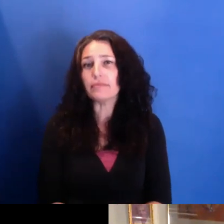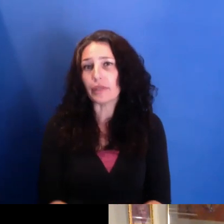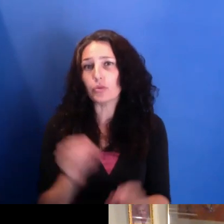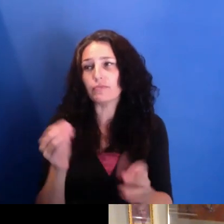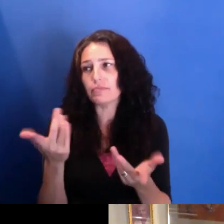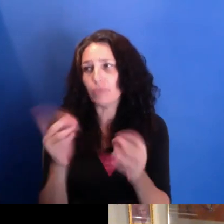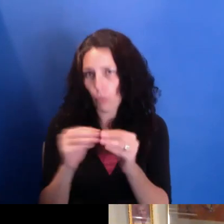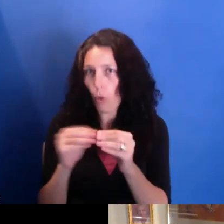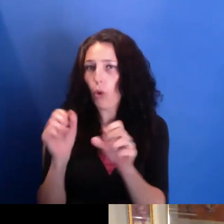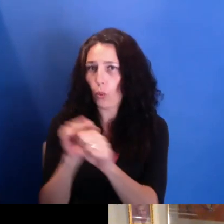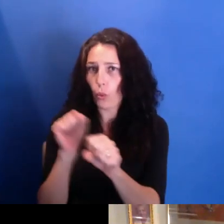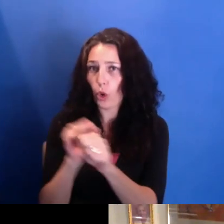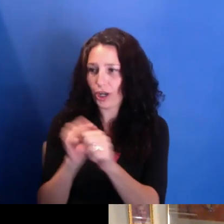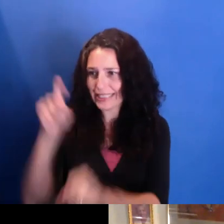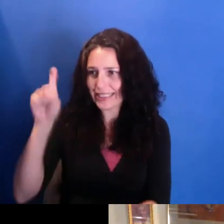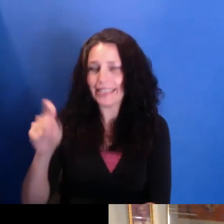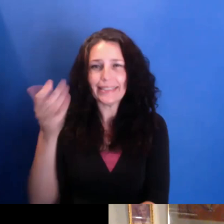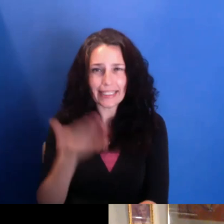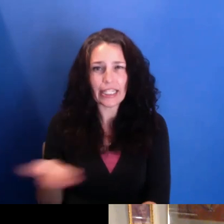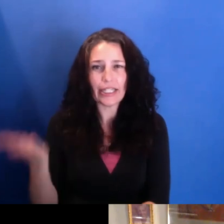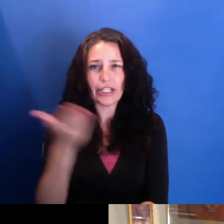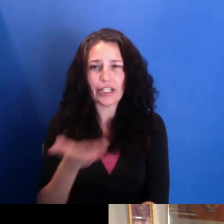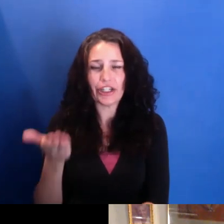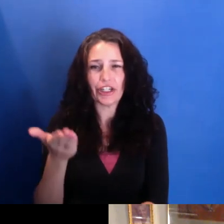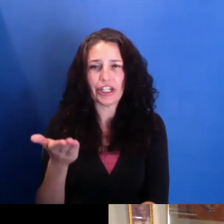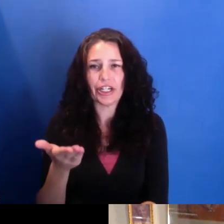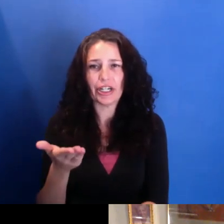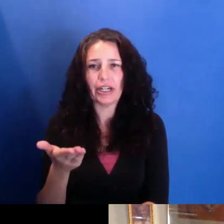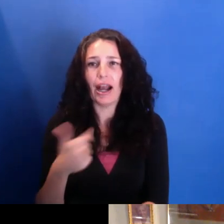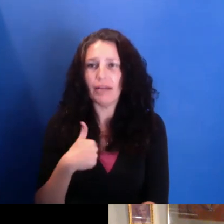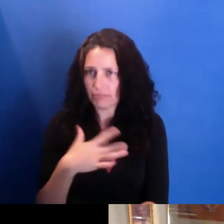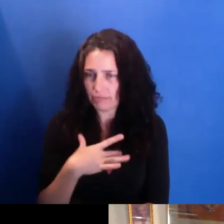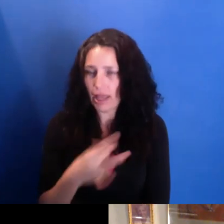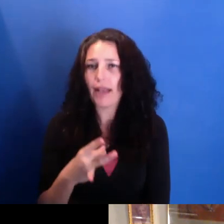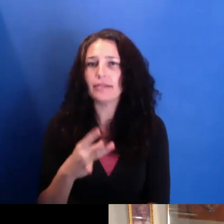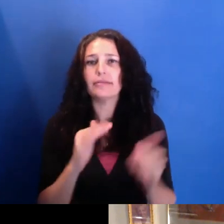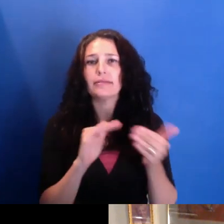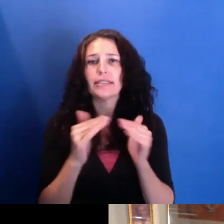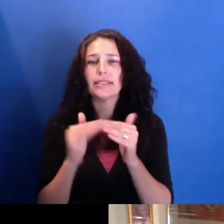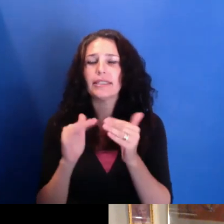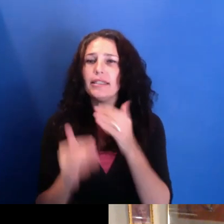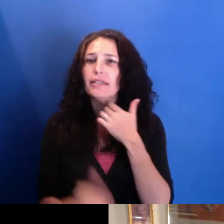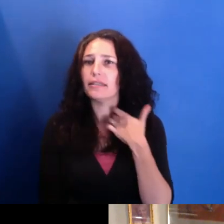You know, I-- you know, I like the city. Notice I didn't say love the city.